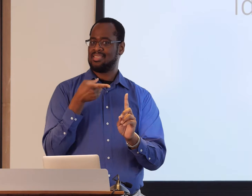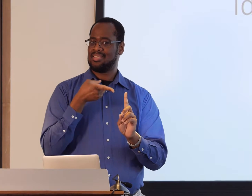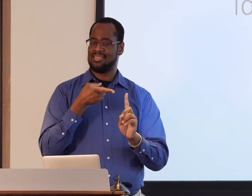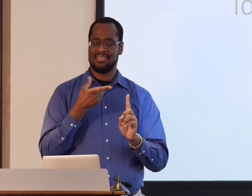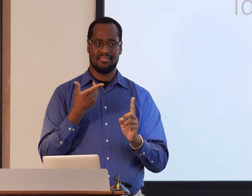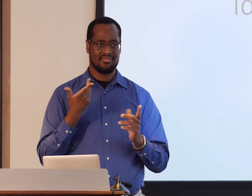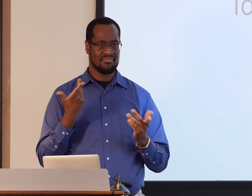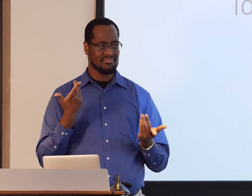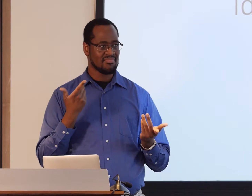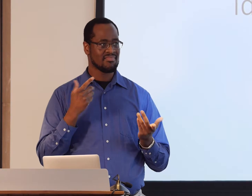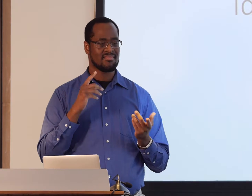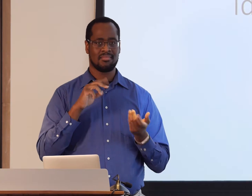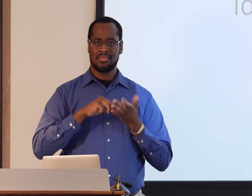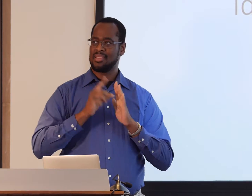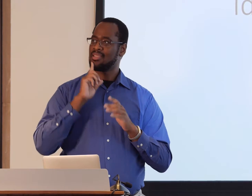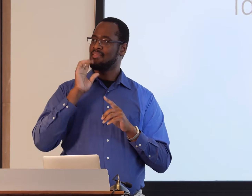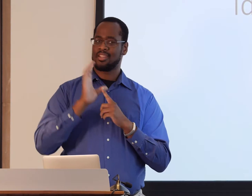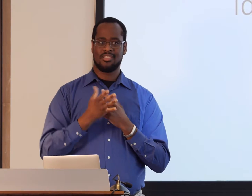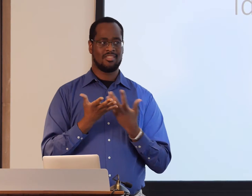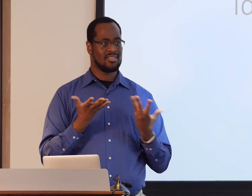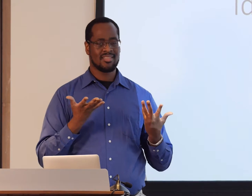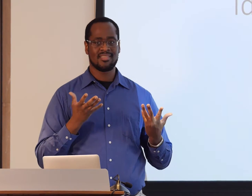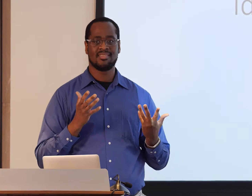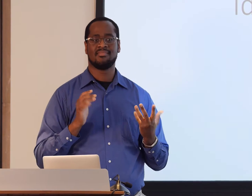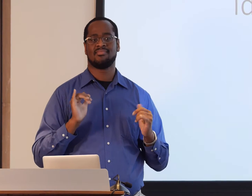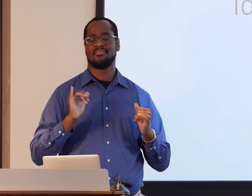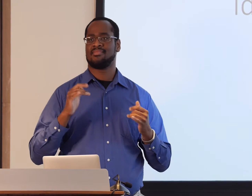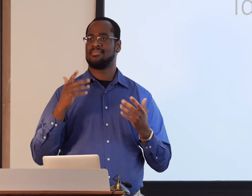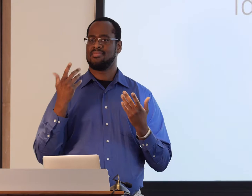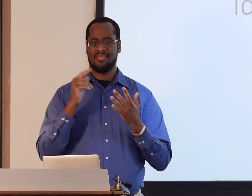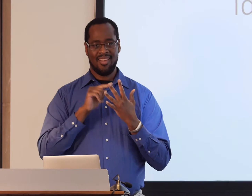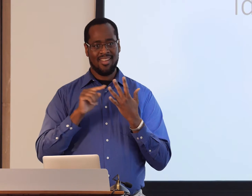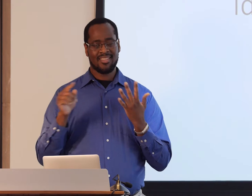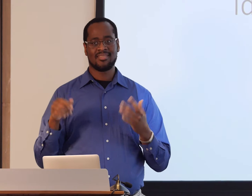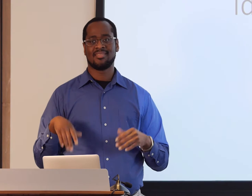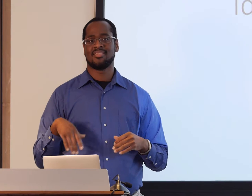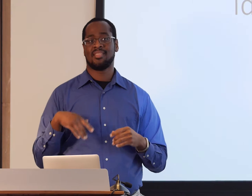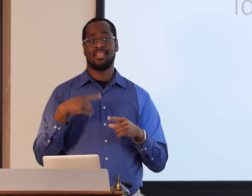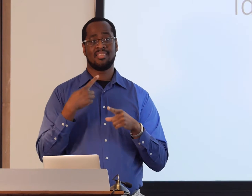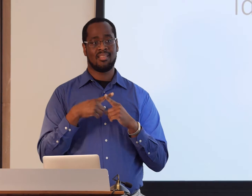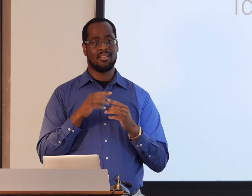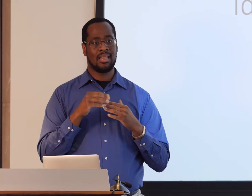And I wanted to focus a little bit more about Deaf identity and what Deaf culture meant.